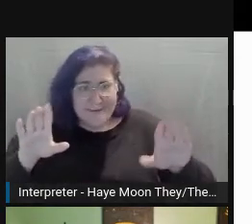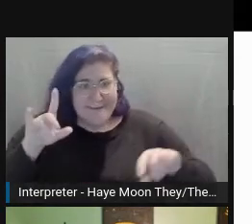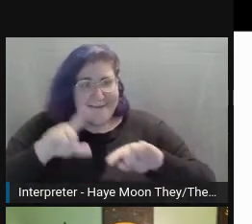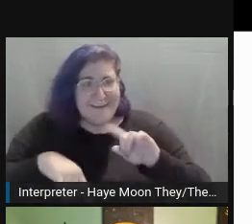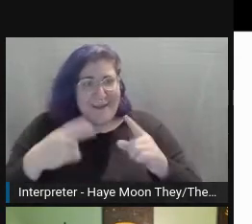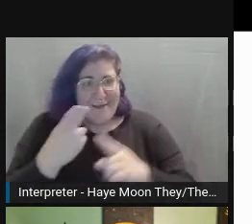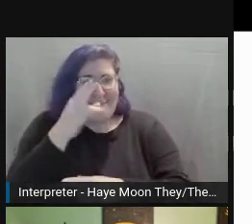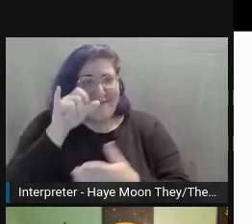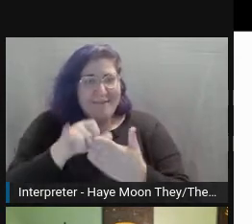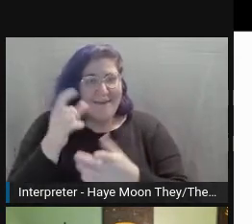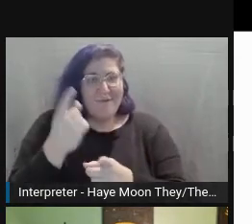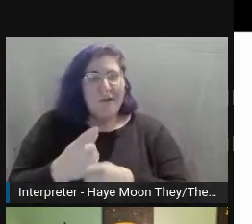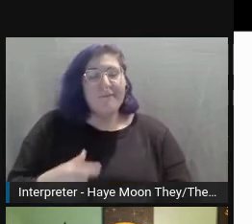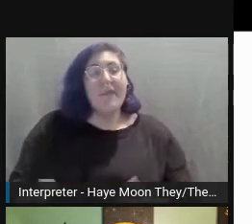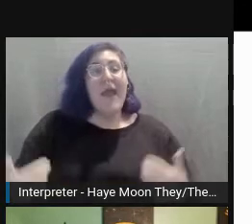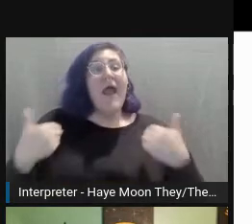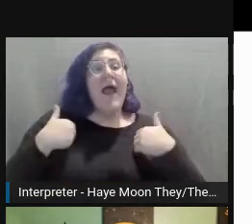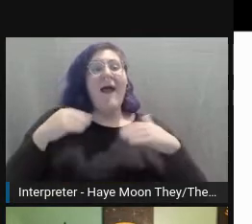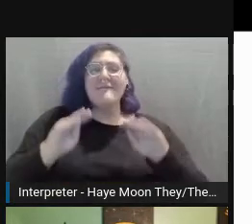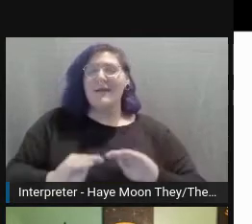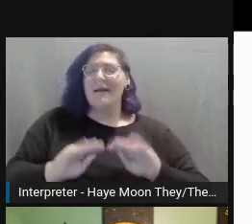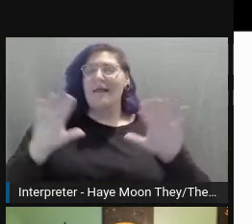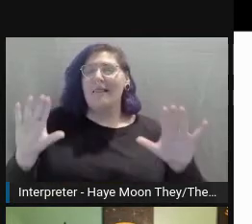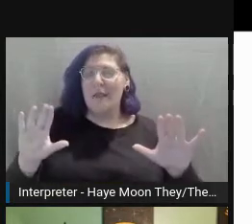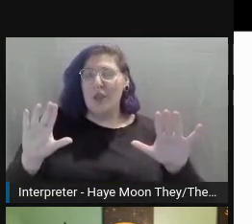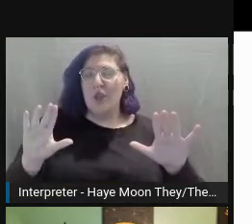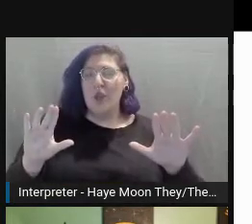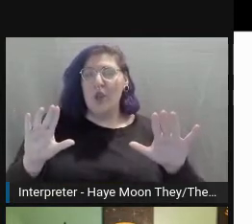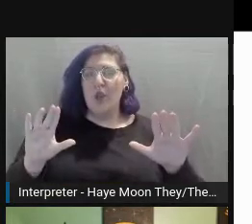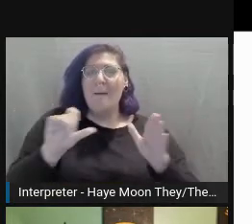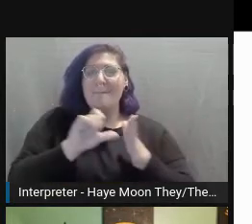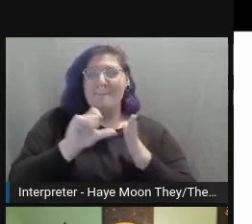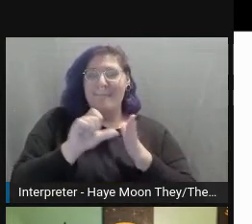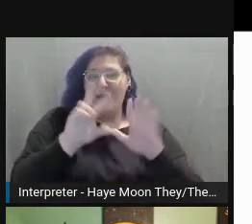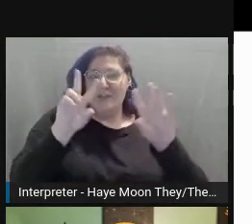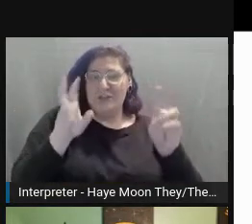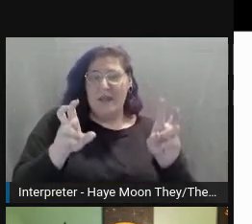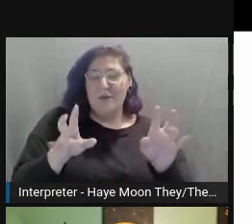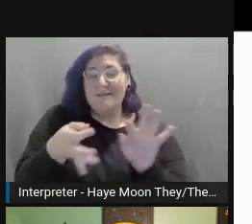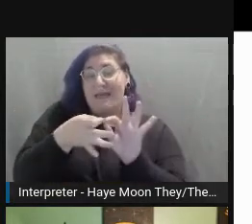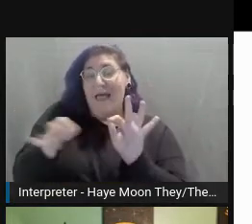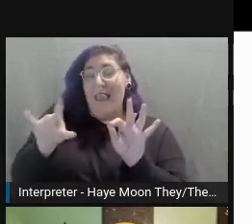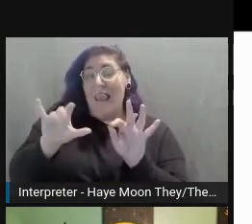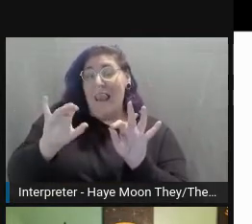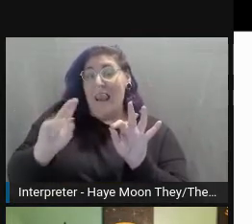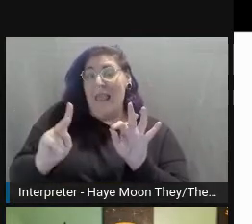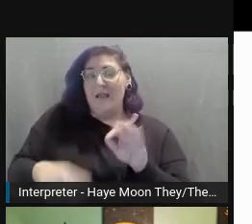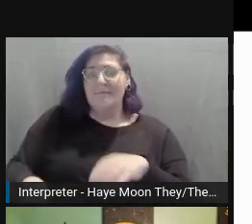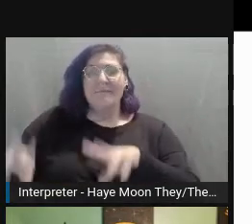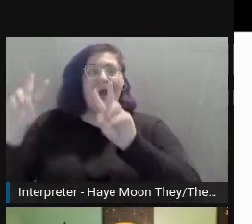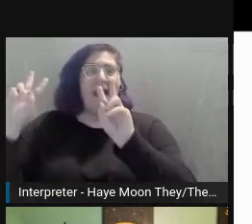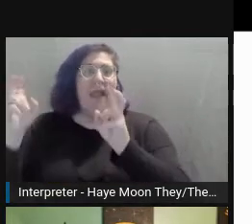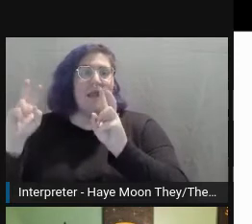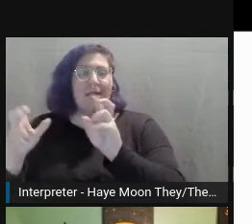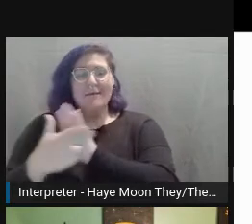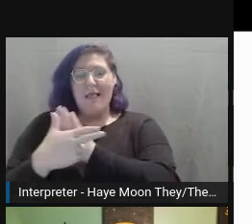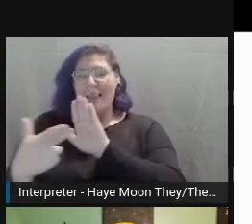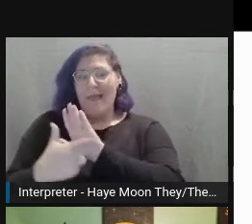Having clear and concise page titles, link text headings and labels. Those will really help people especially that use screen readers,